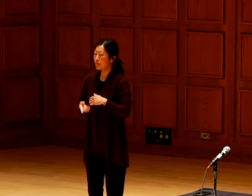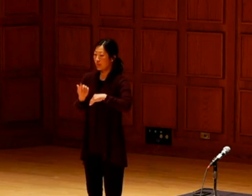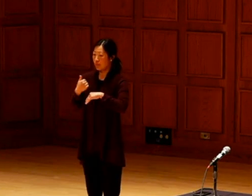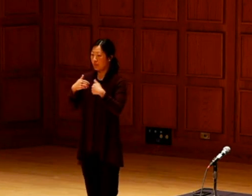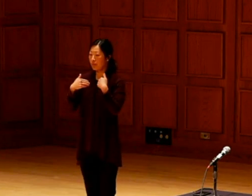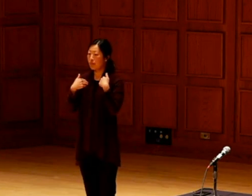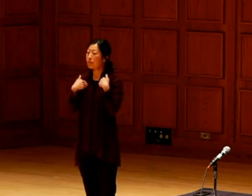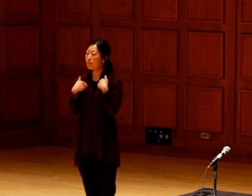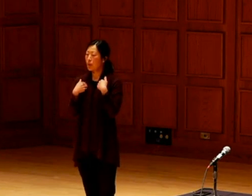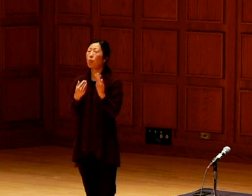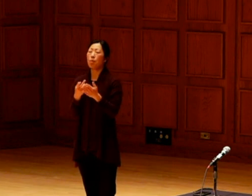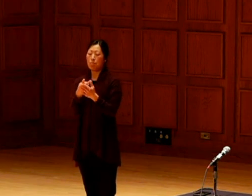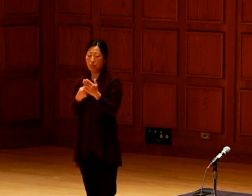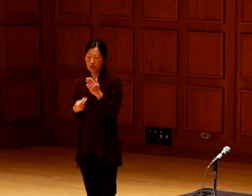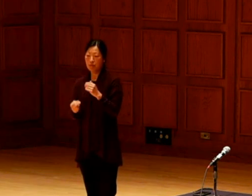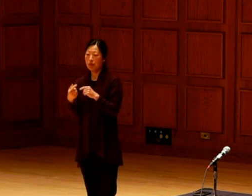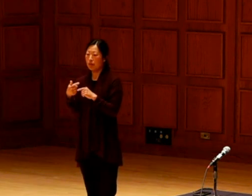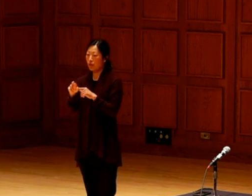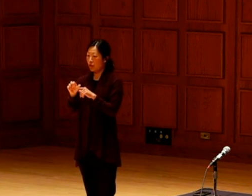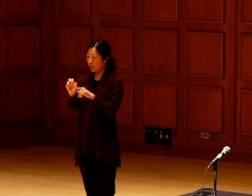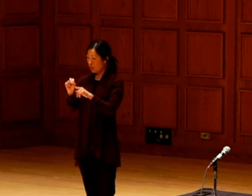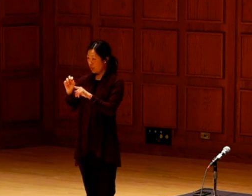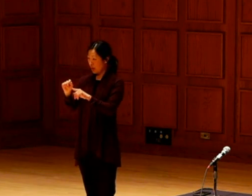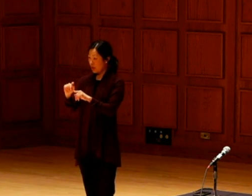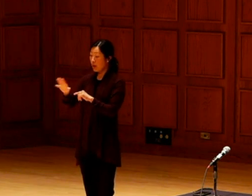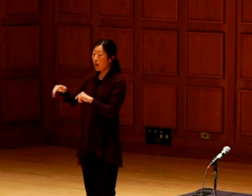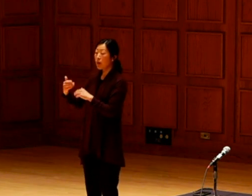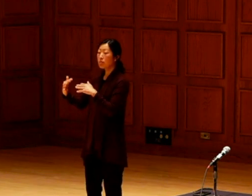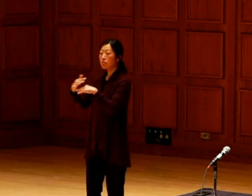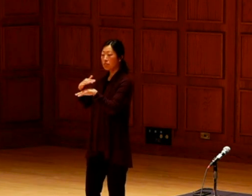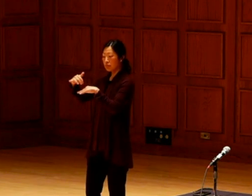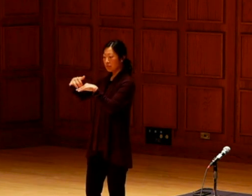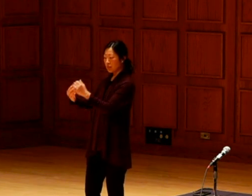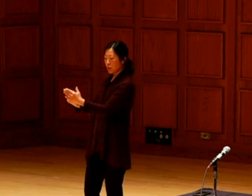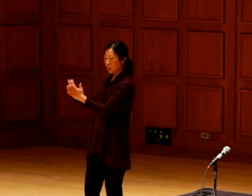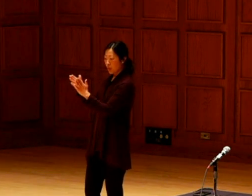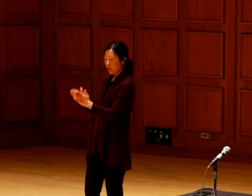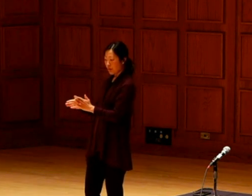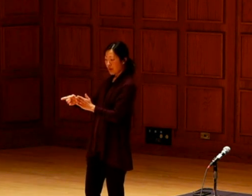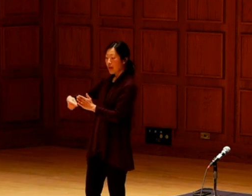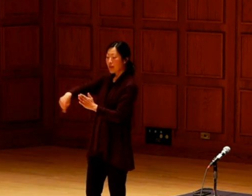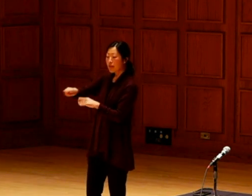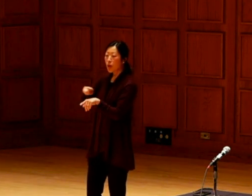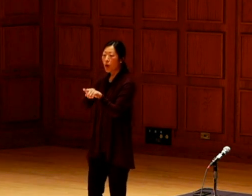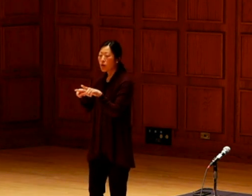We've worked on the partnership grant where we have other